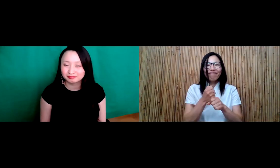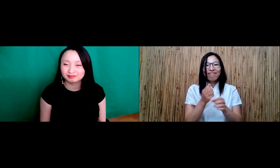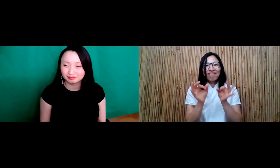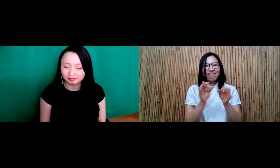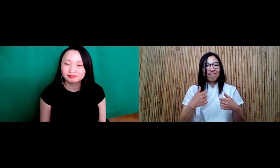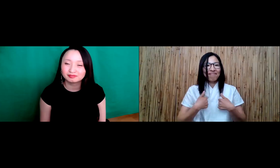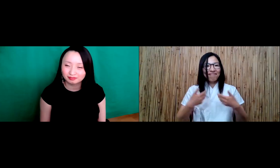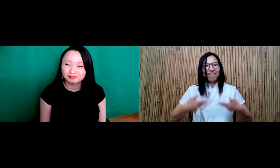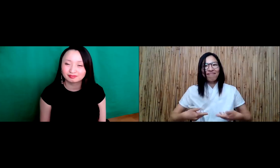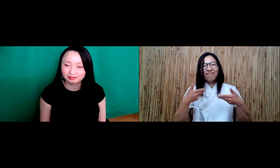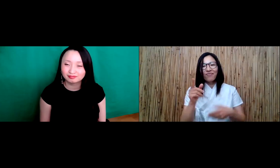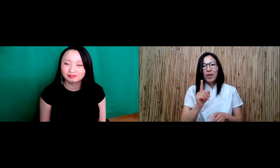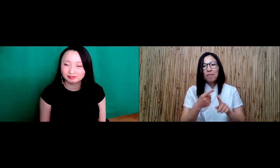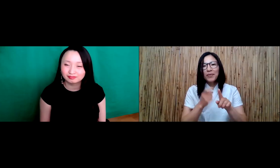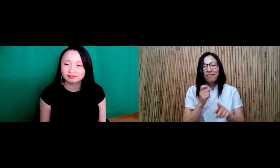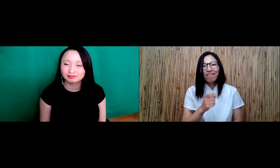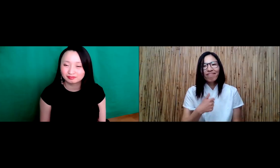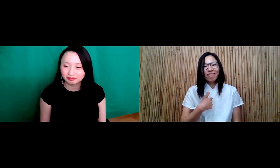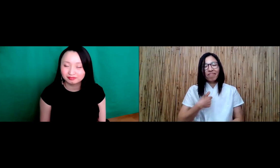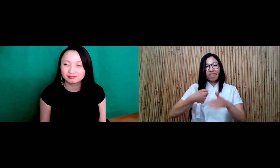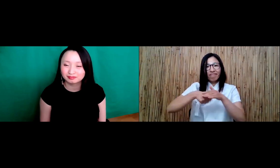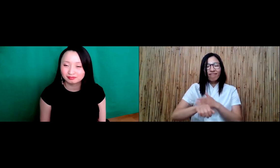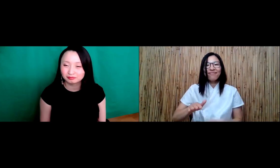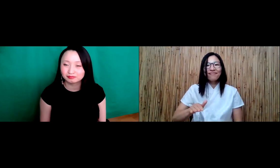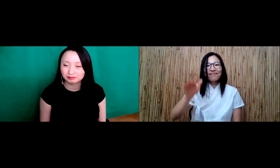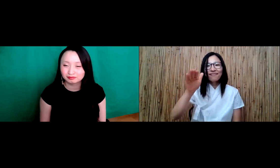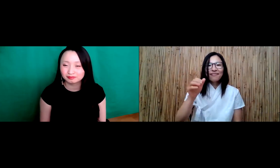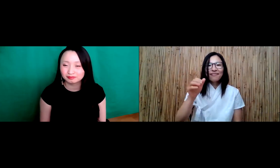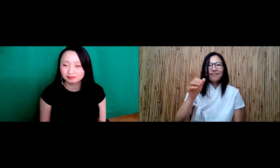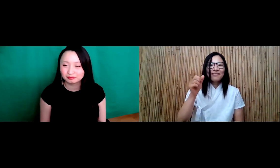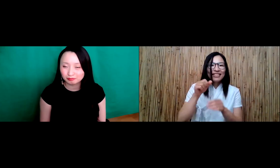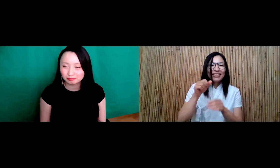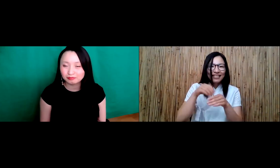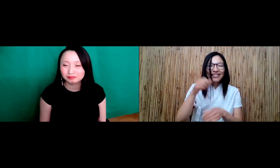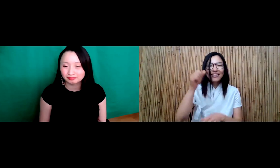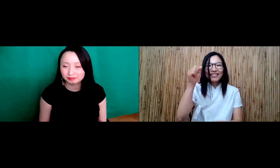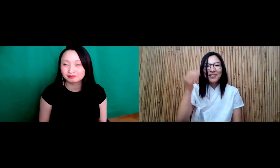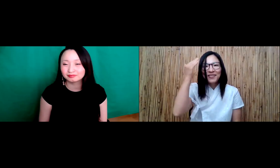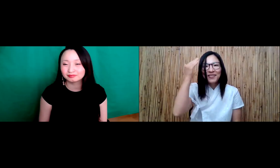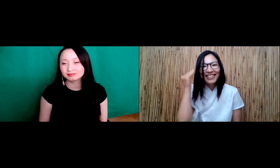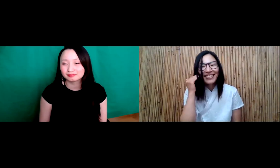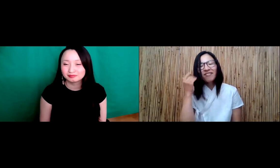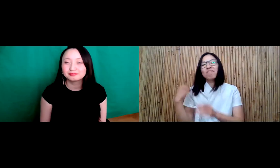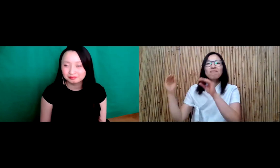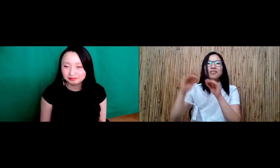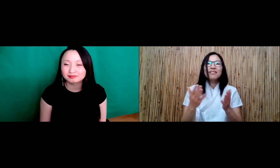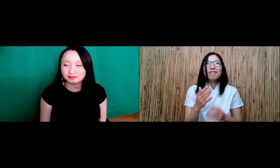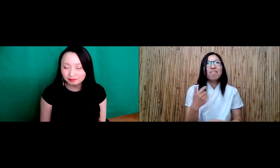And just a little bit more about myself and where I'm from. I was born and raised in South